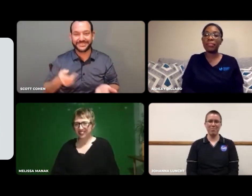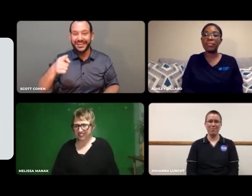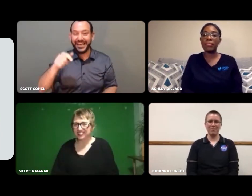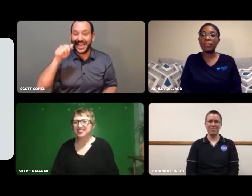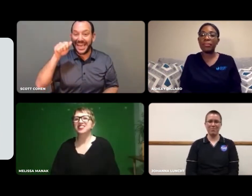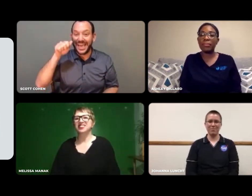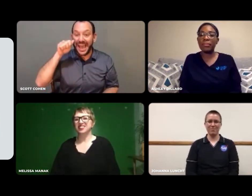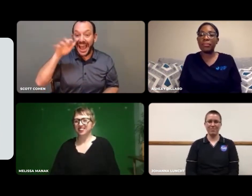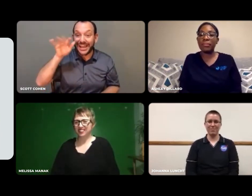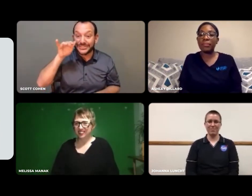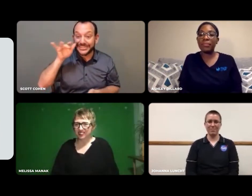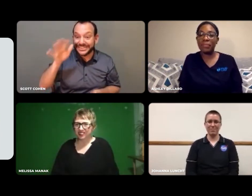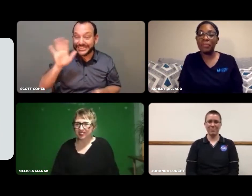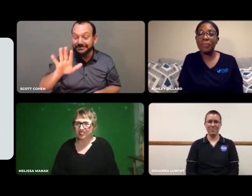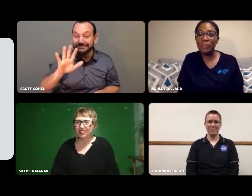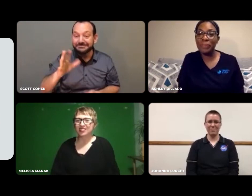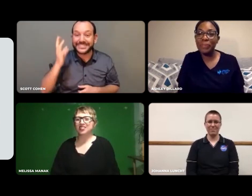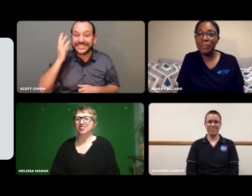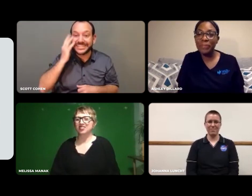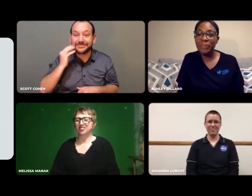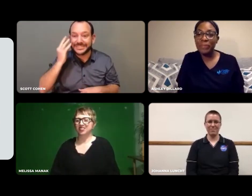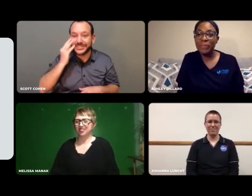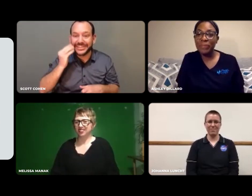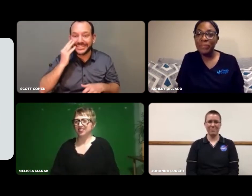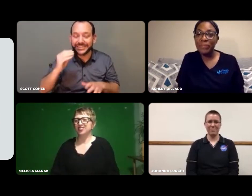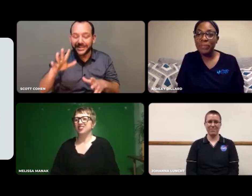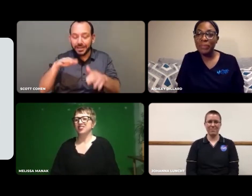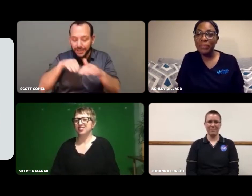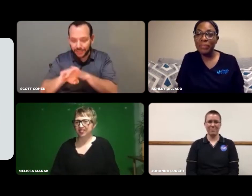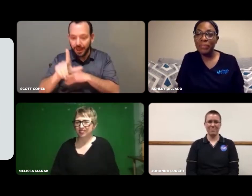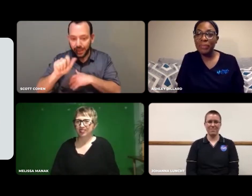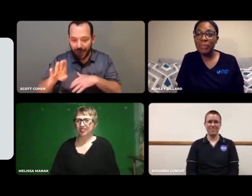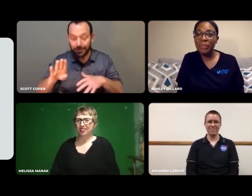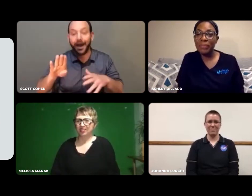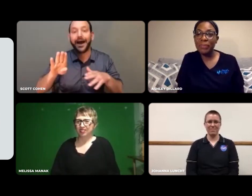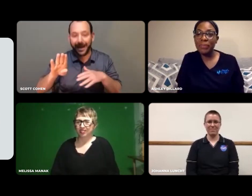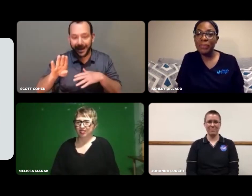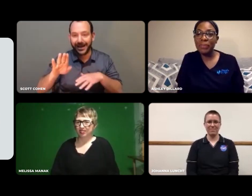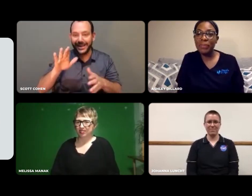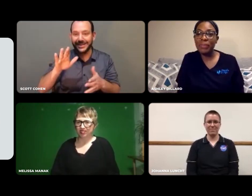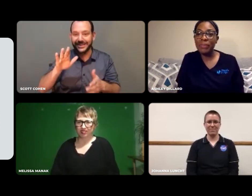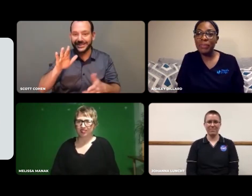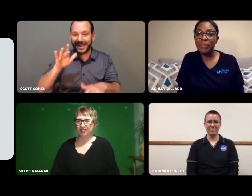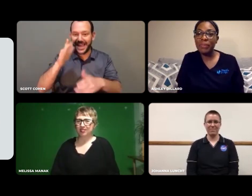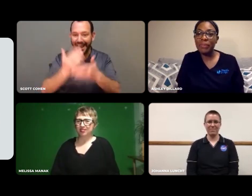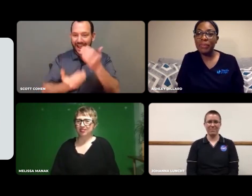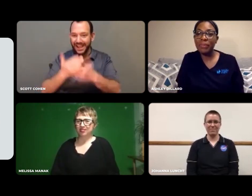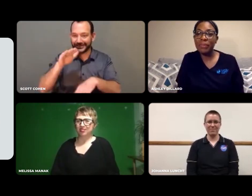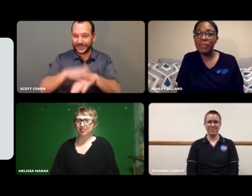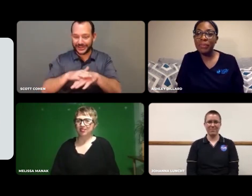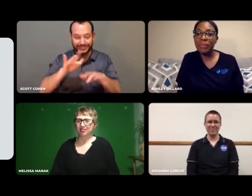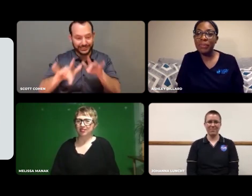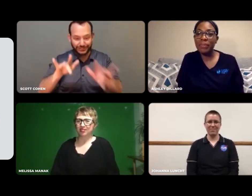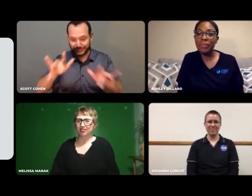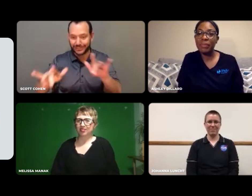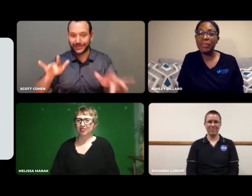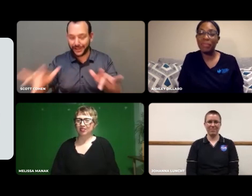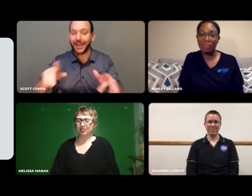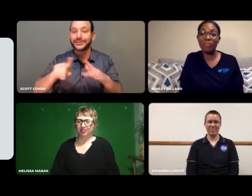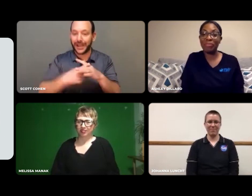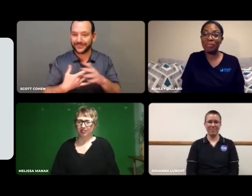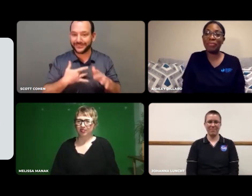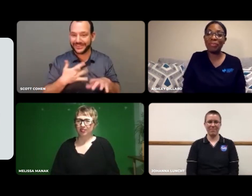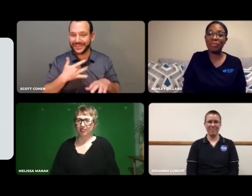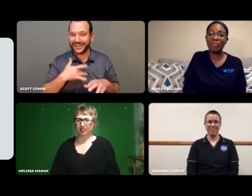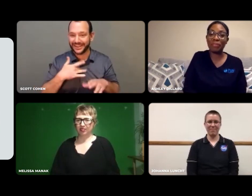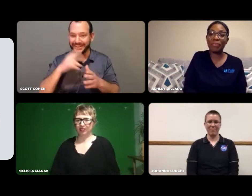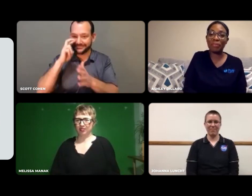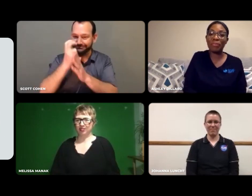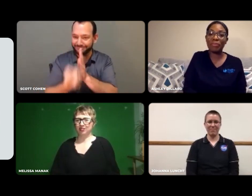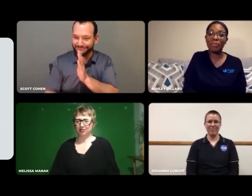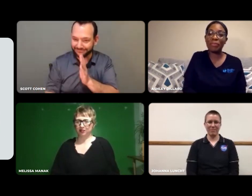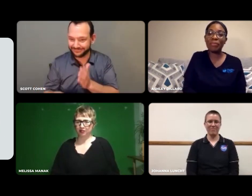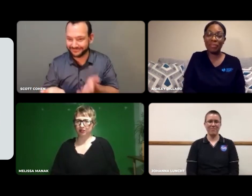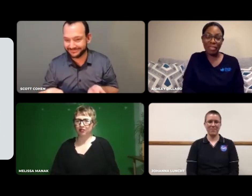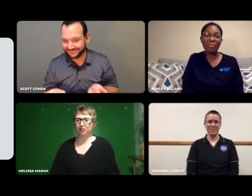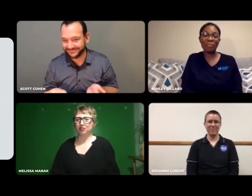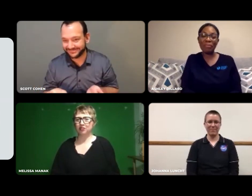Ashley, once you got in the lab and got your hands on experience, then you dove in, right?